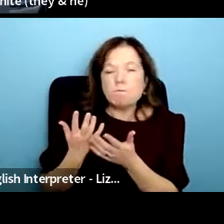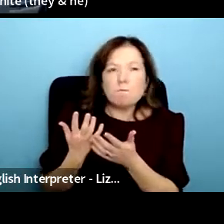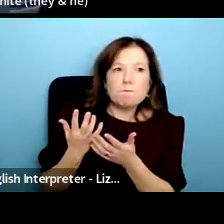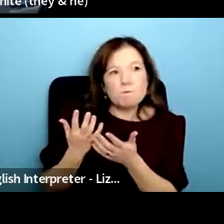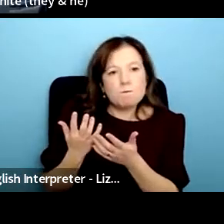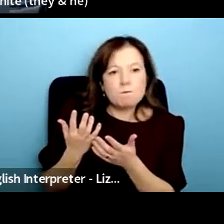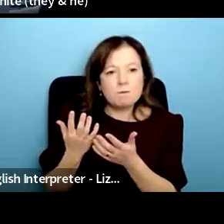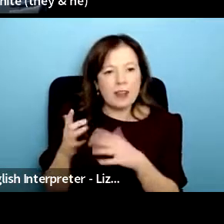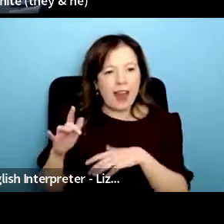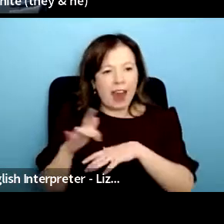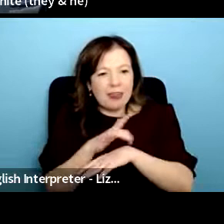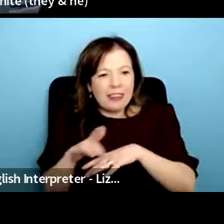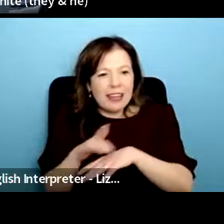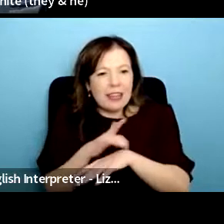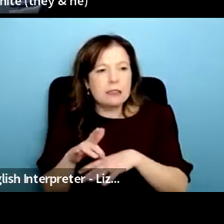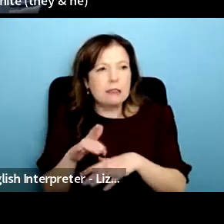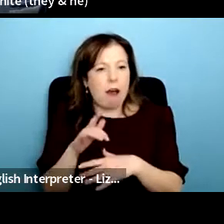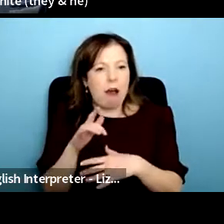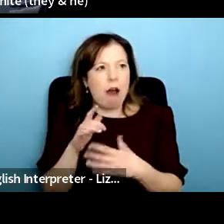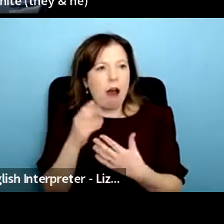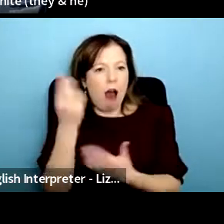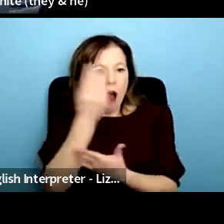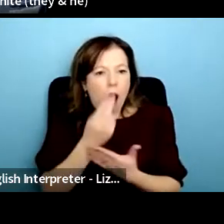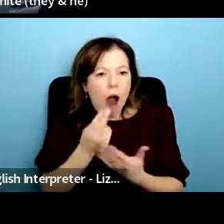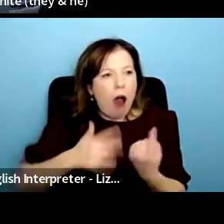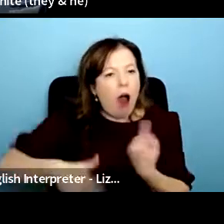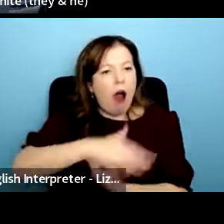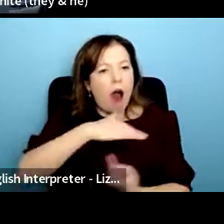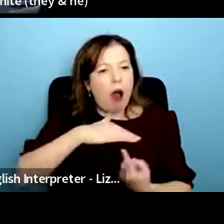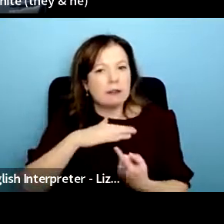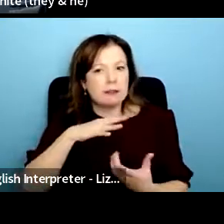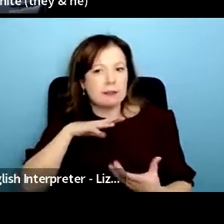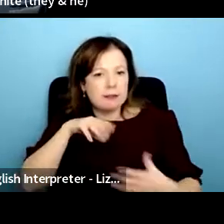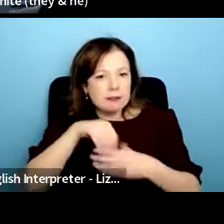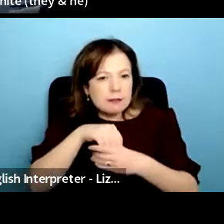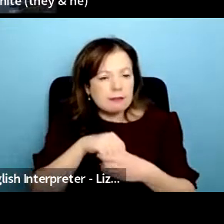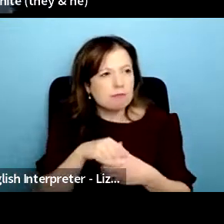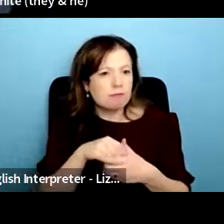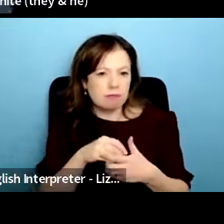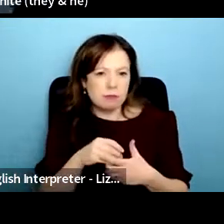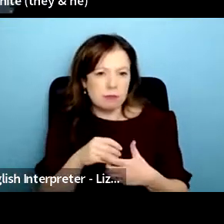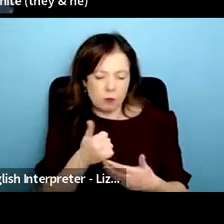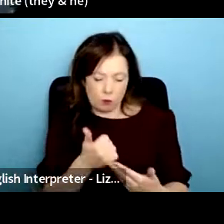theatre and how being involved in the arts had really benefited us and you know helped with our